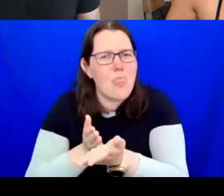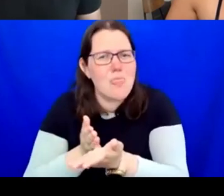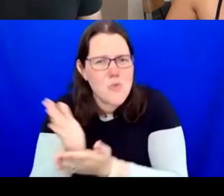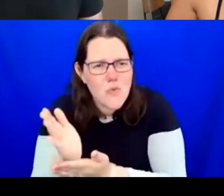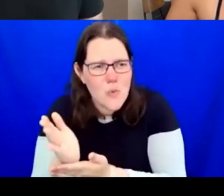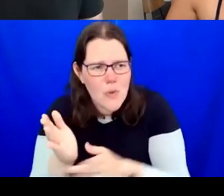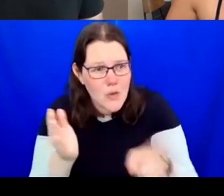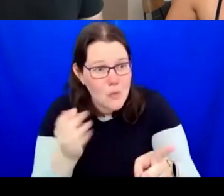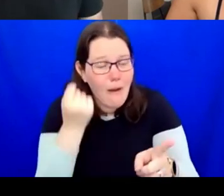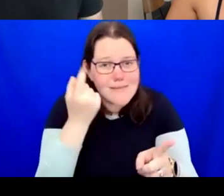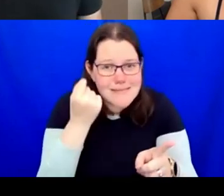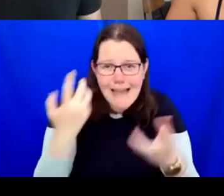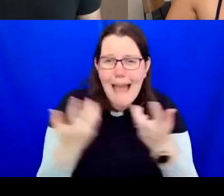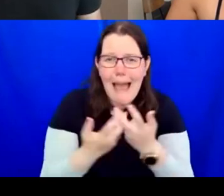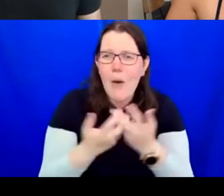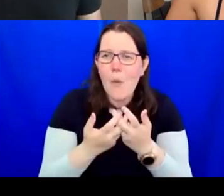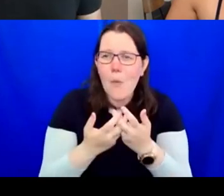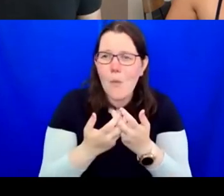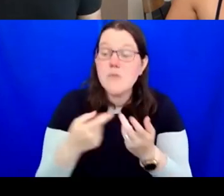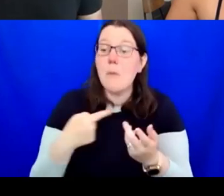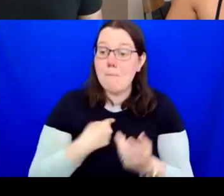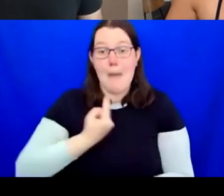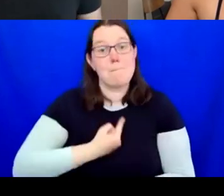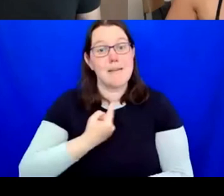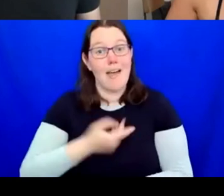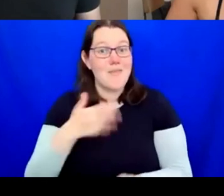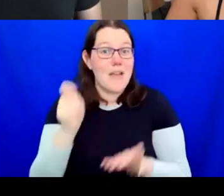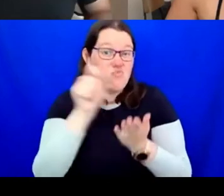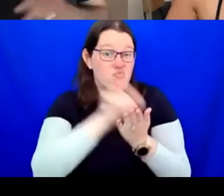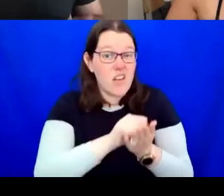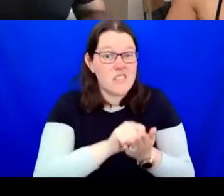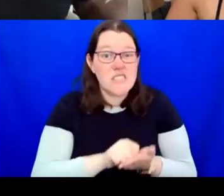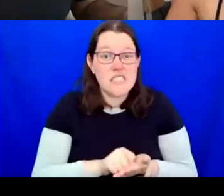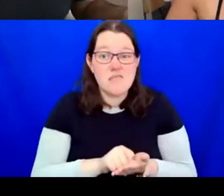I've done that mainly through writing and sharing that writing and not just writing it and kind of